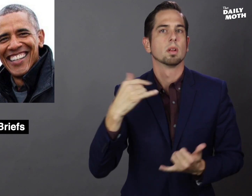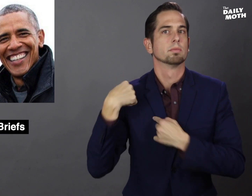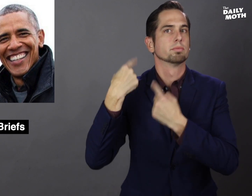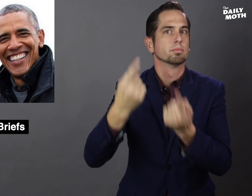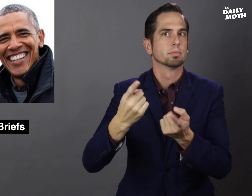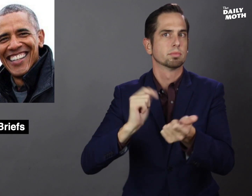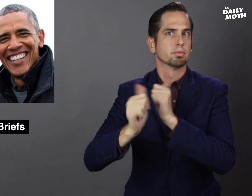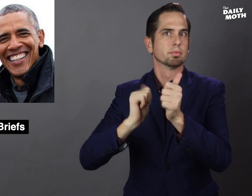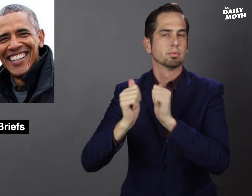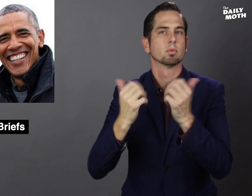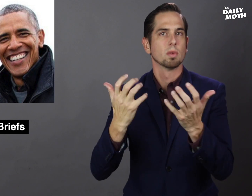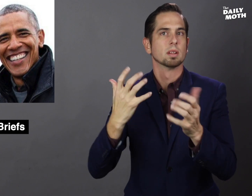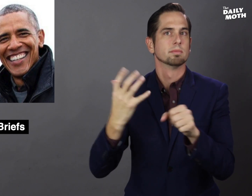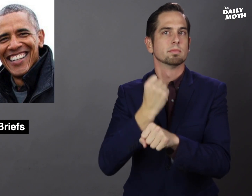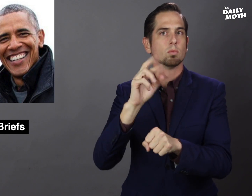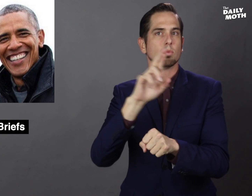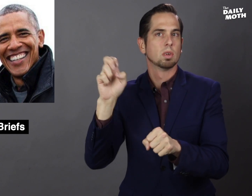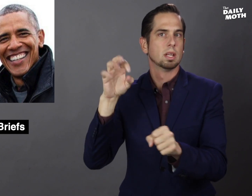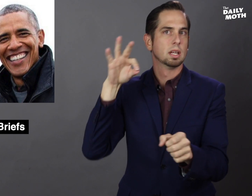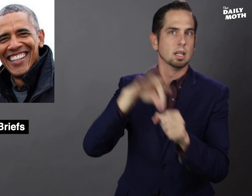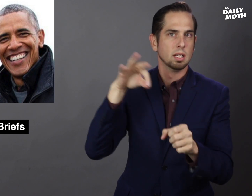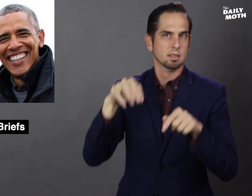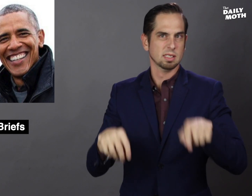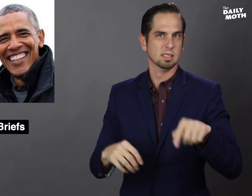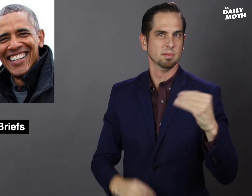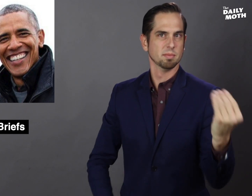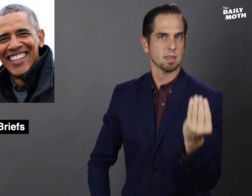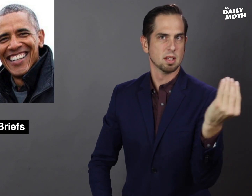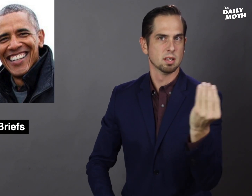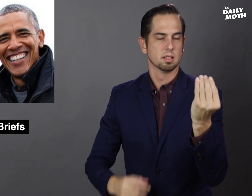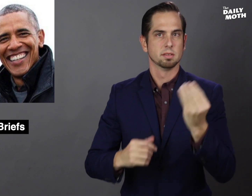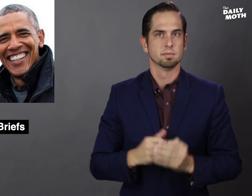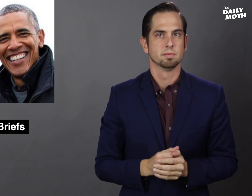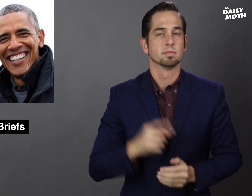who is campaigning for re-election on Monday.